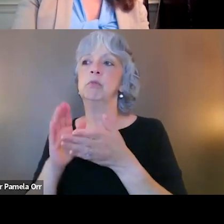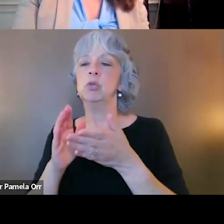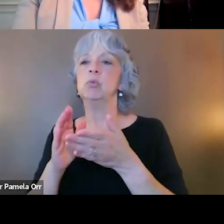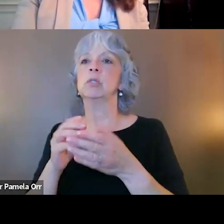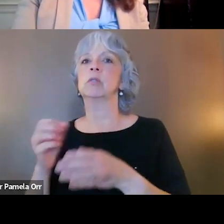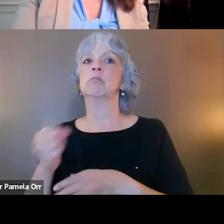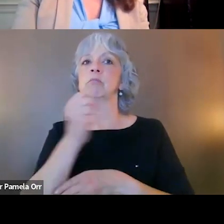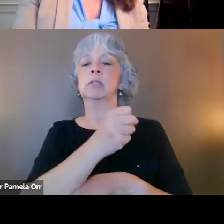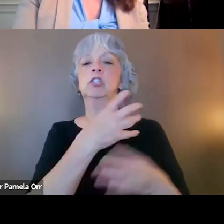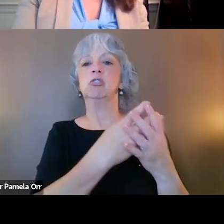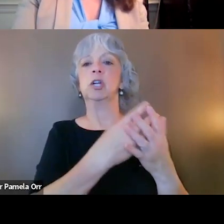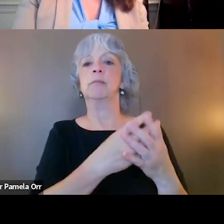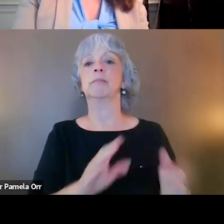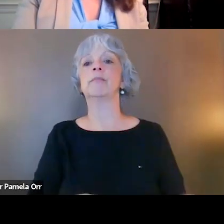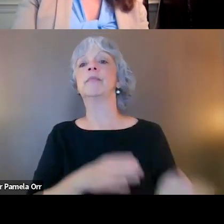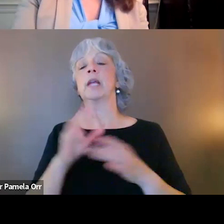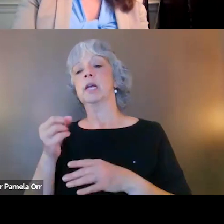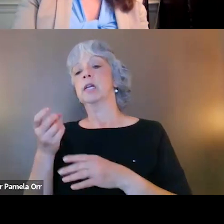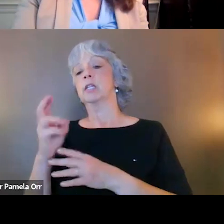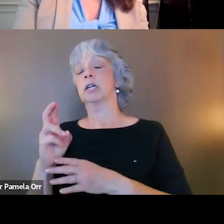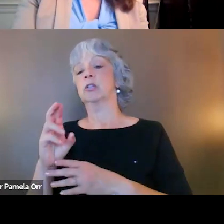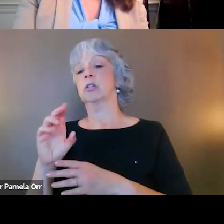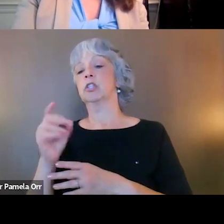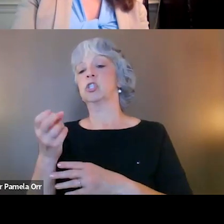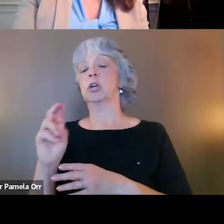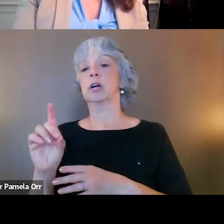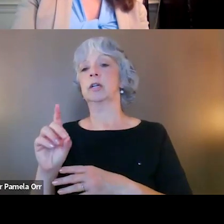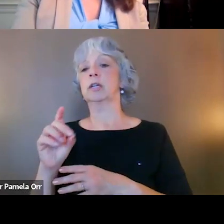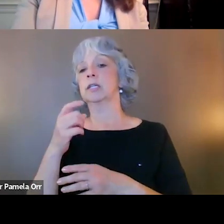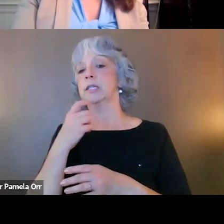And I just wanna add that Erica Ihara, just dropped into the chat a link